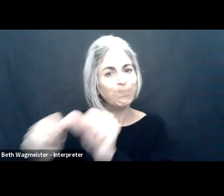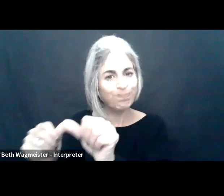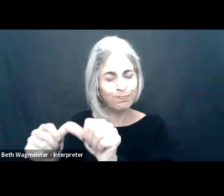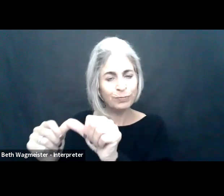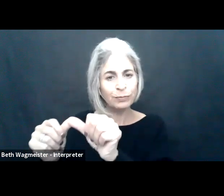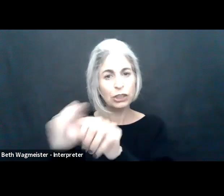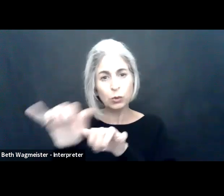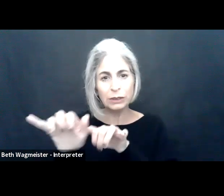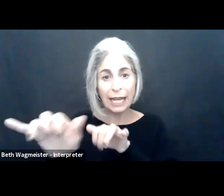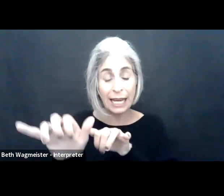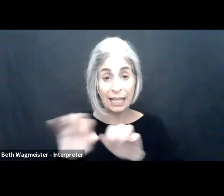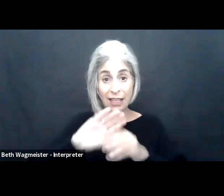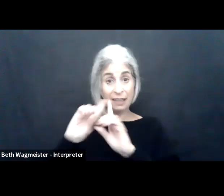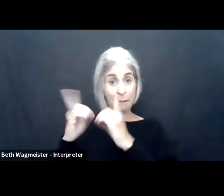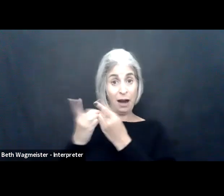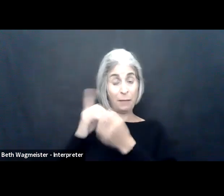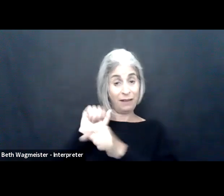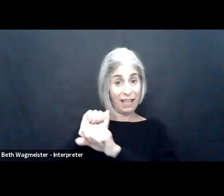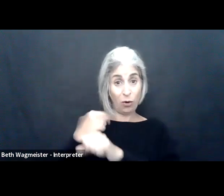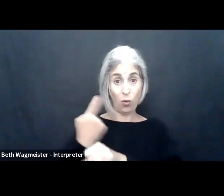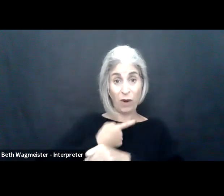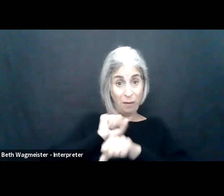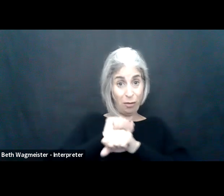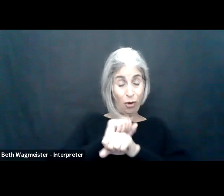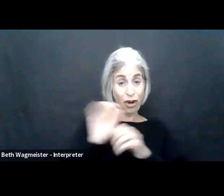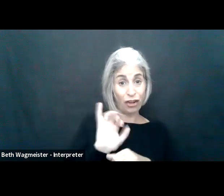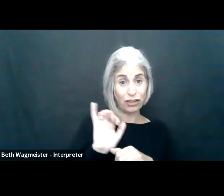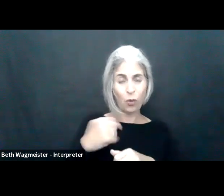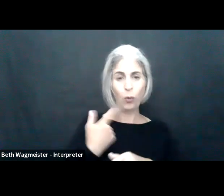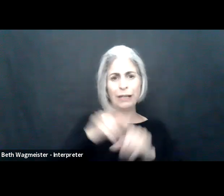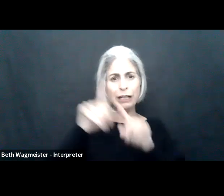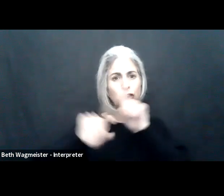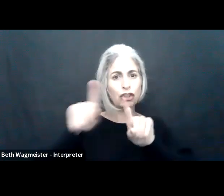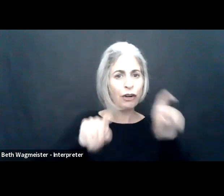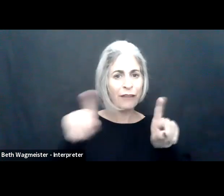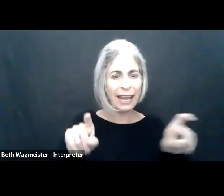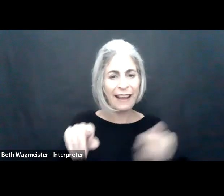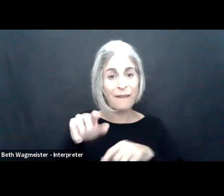make their remote work permanent. I mean, even in the Department of Labor,